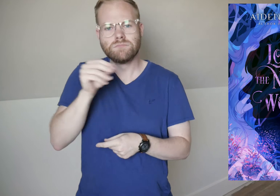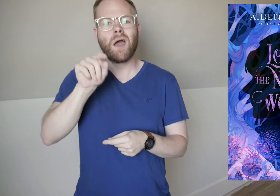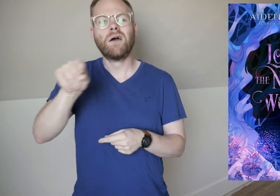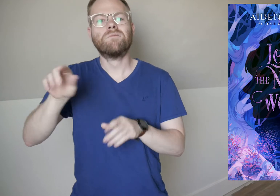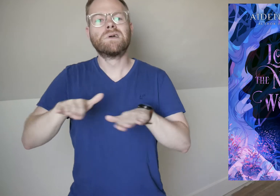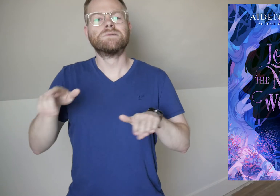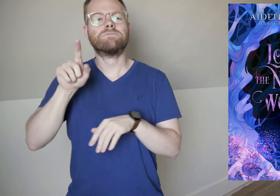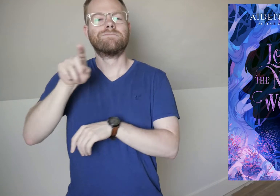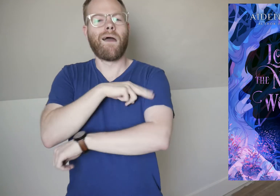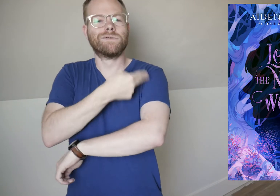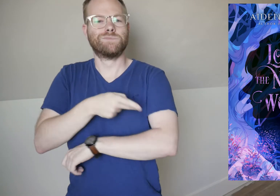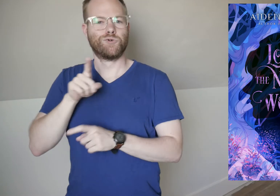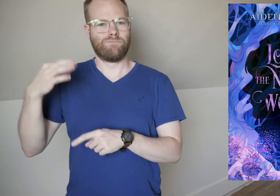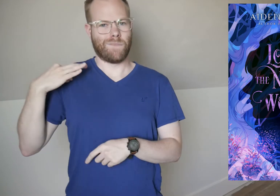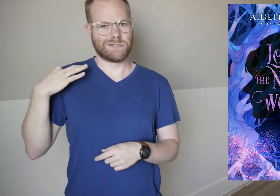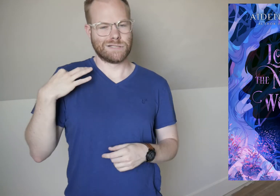and to the kids at the hospital she volunteers at now.